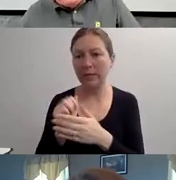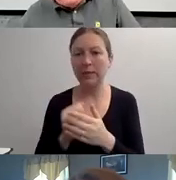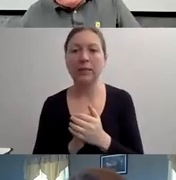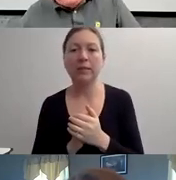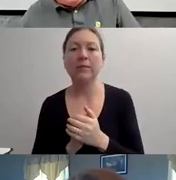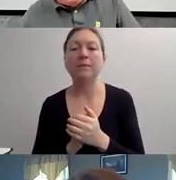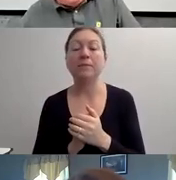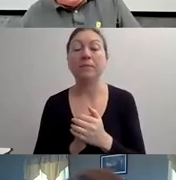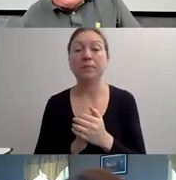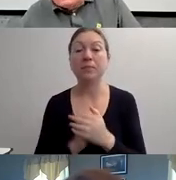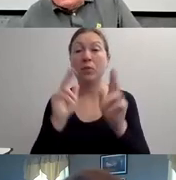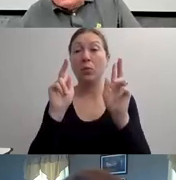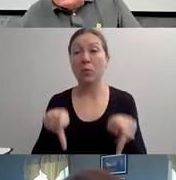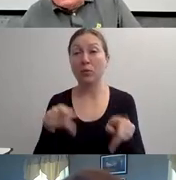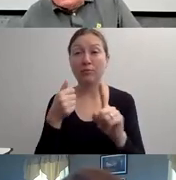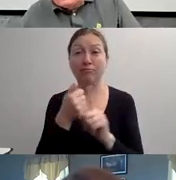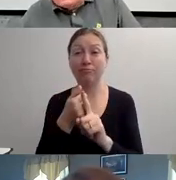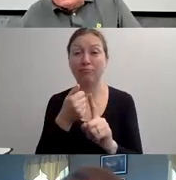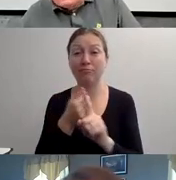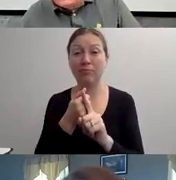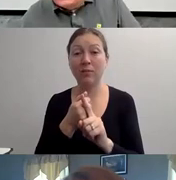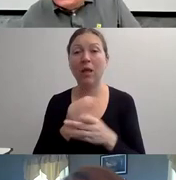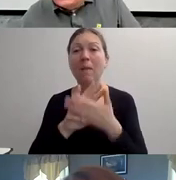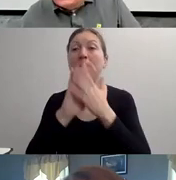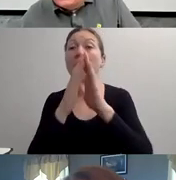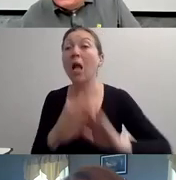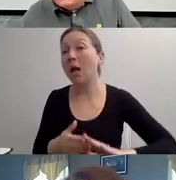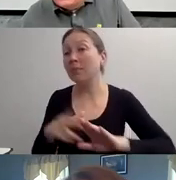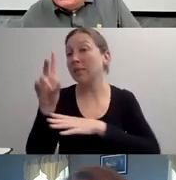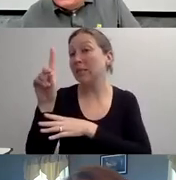OH, IT'S ALL RIGHT TO KILL SOMEBODY WITH A DISABILITY.